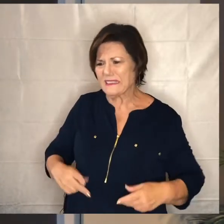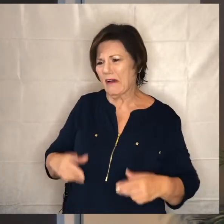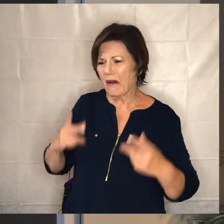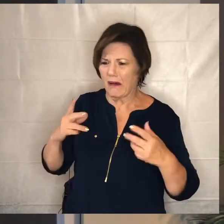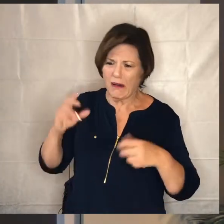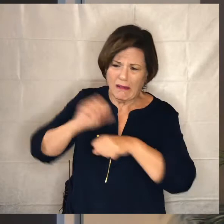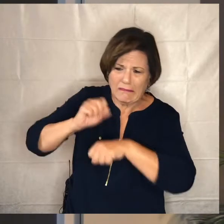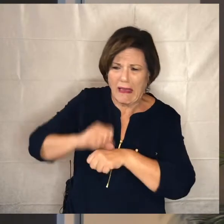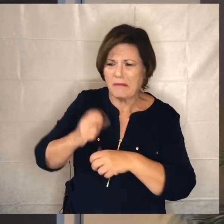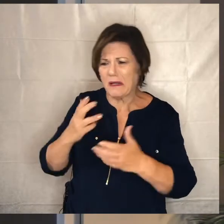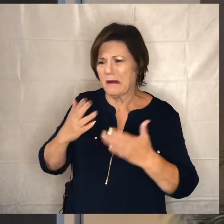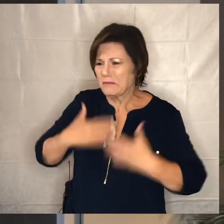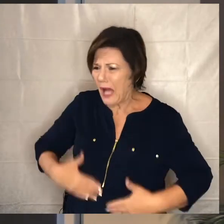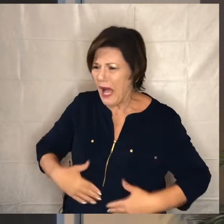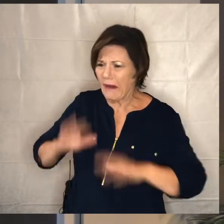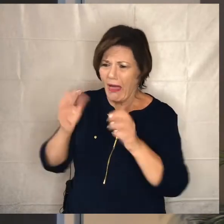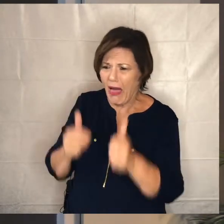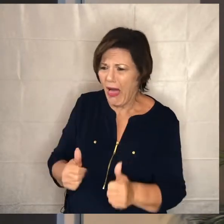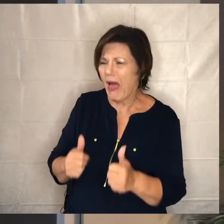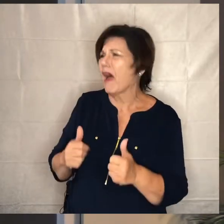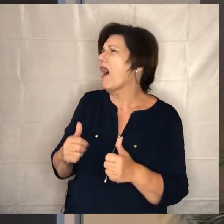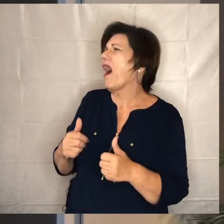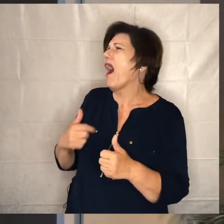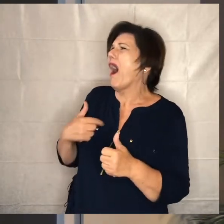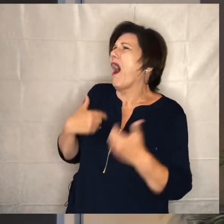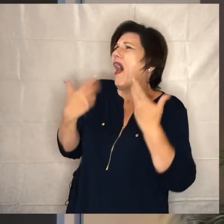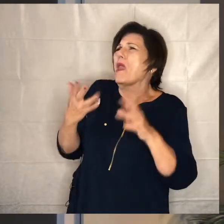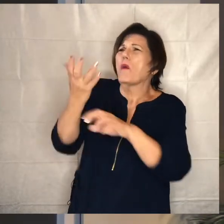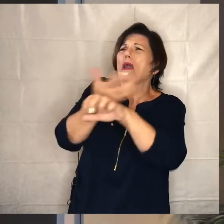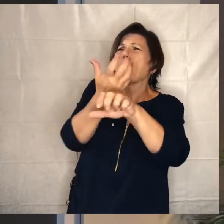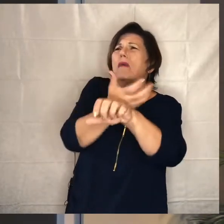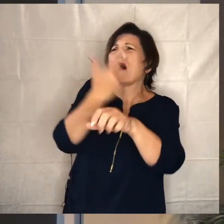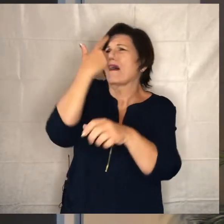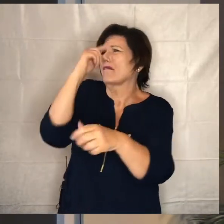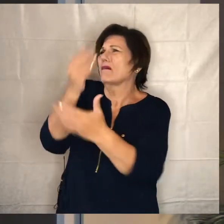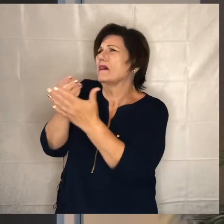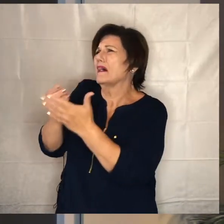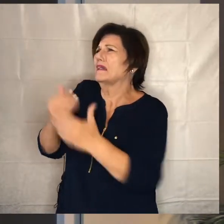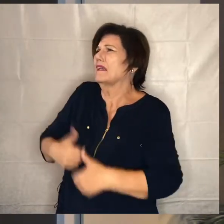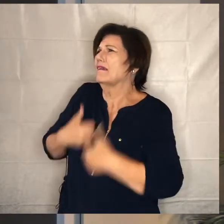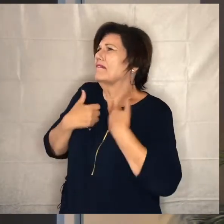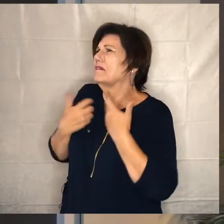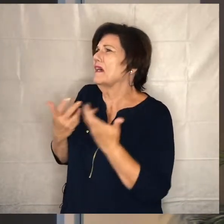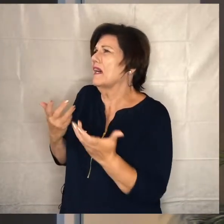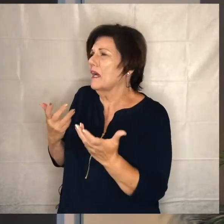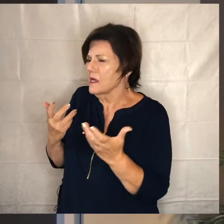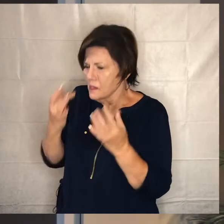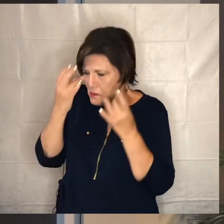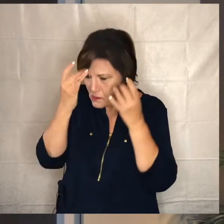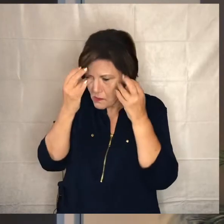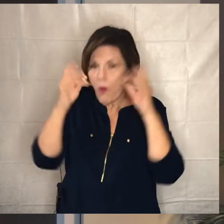whatever else and i really don't want to beg and so what can i do and so he hatches this plan